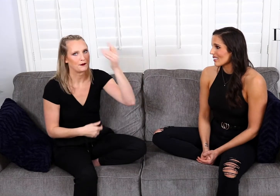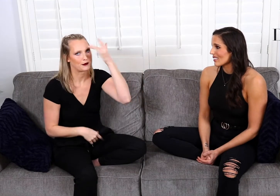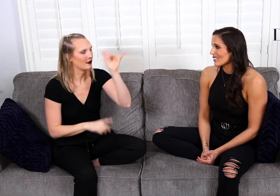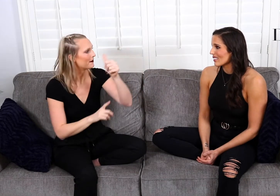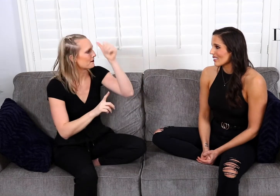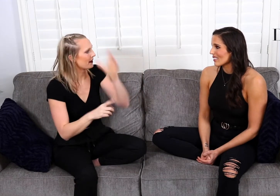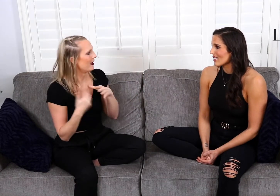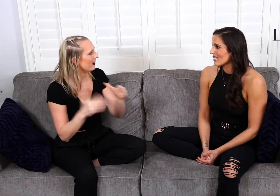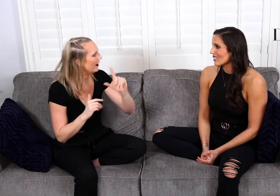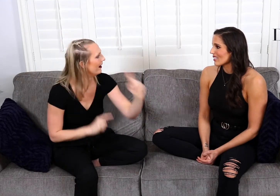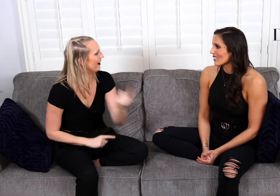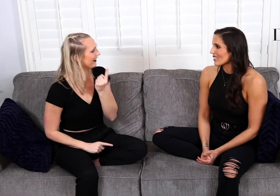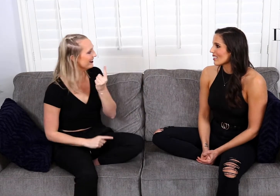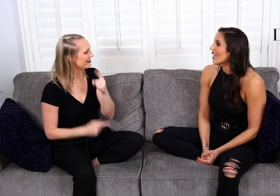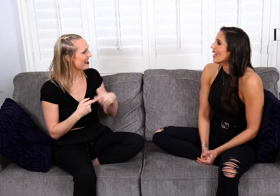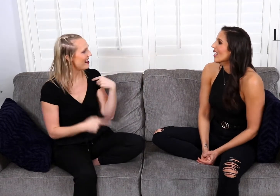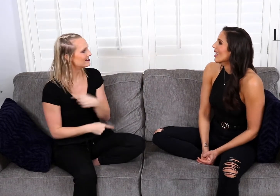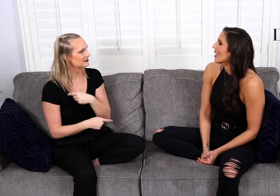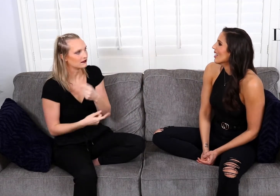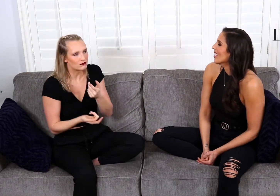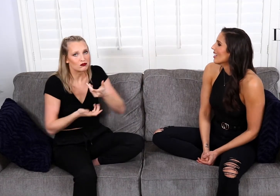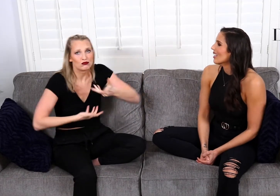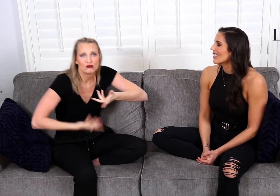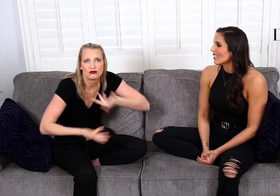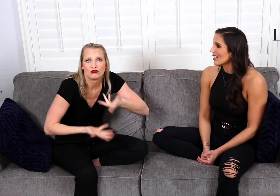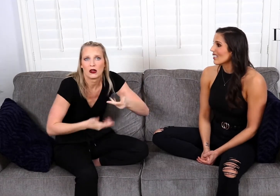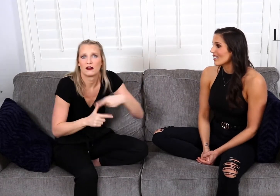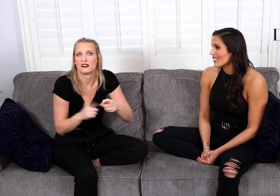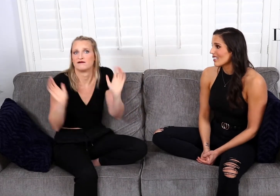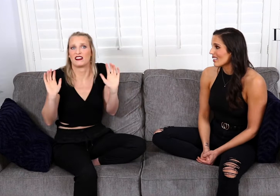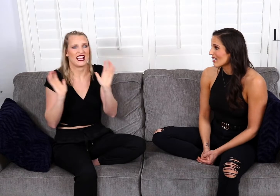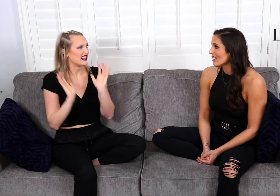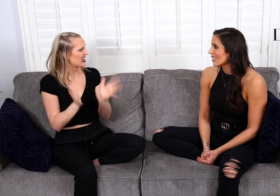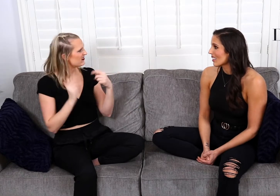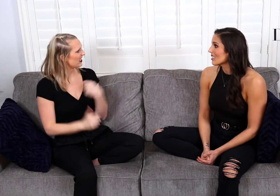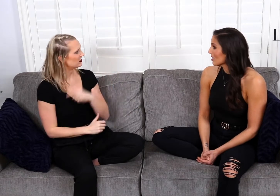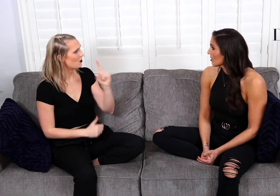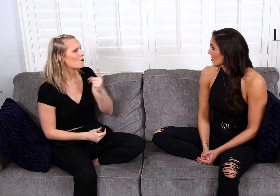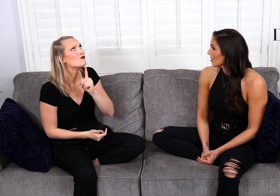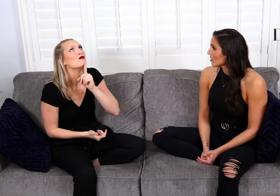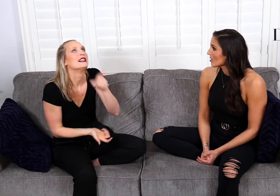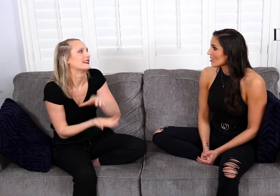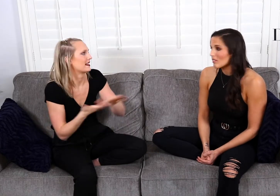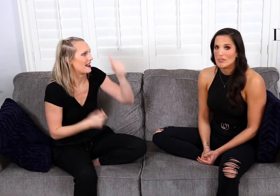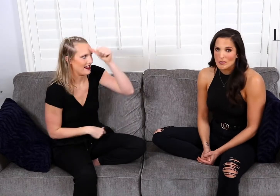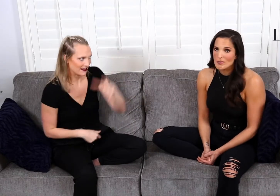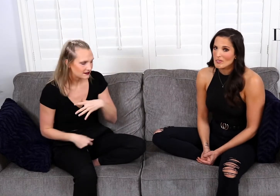know, the other guy came back to us and interacted with us for a brief moment and then he left us alone. He was really nice.